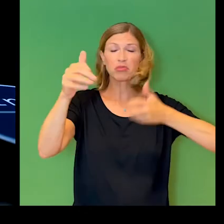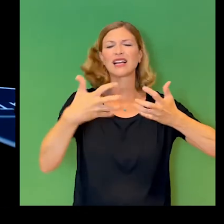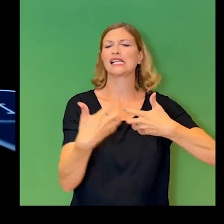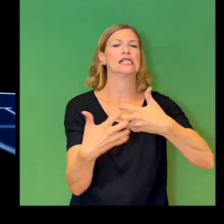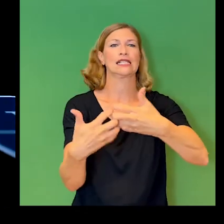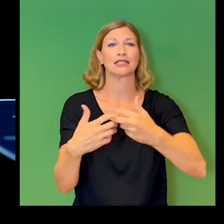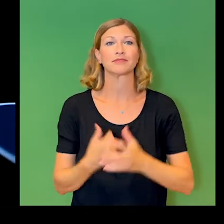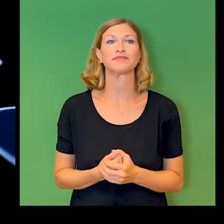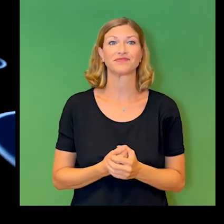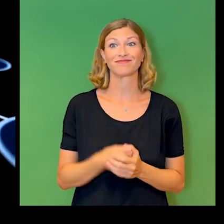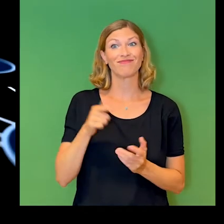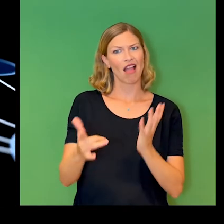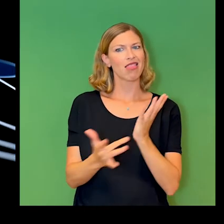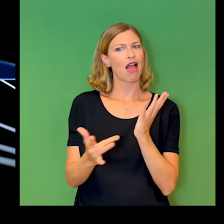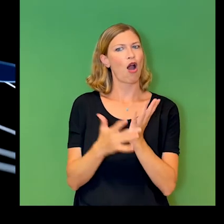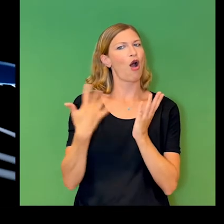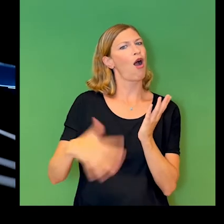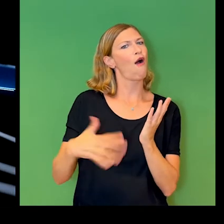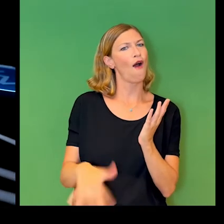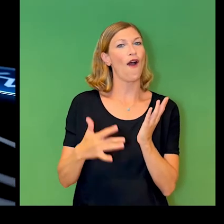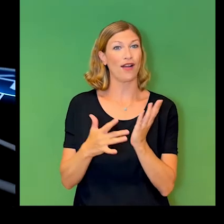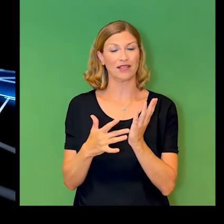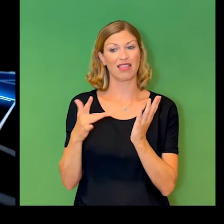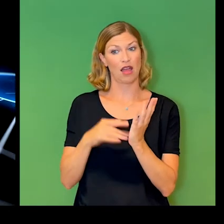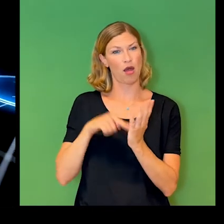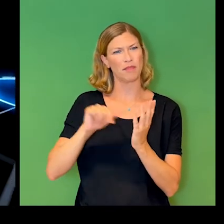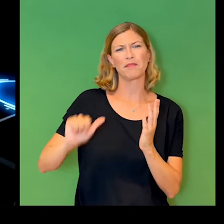The technology that undertakes that process are complex